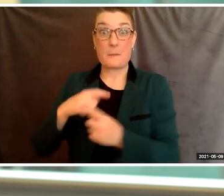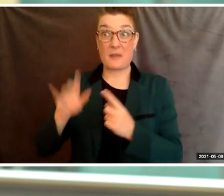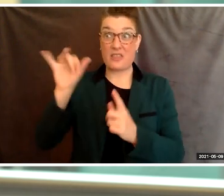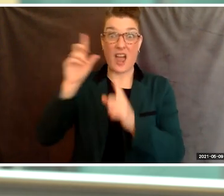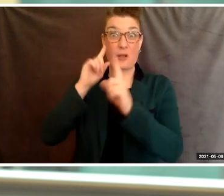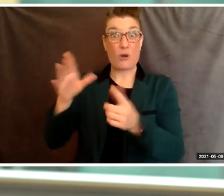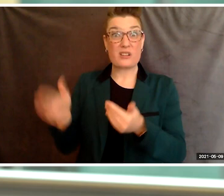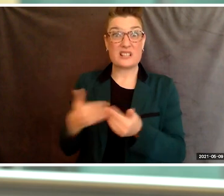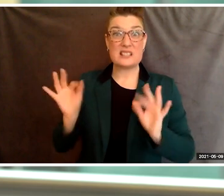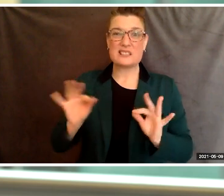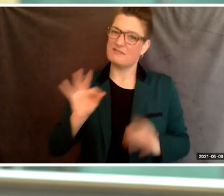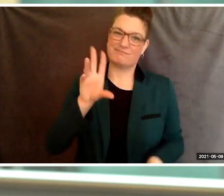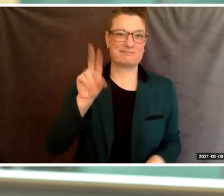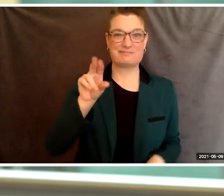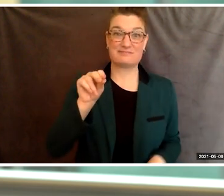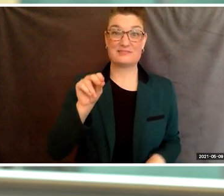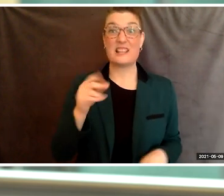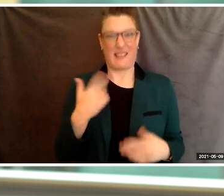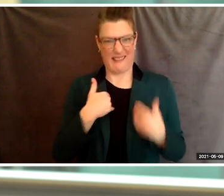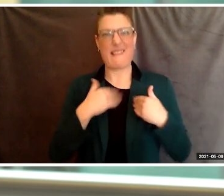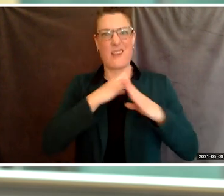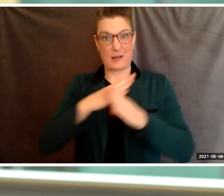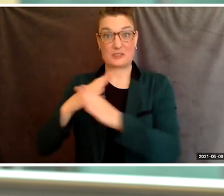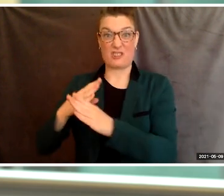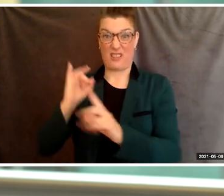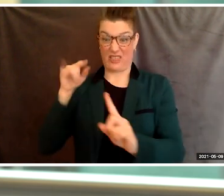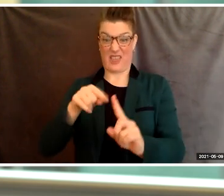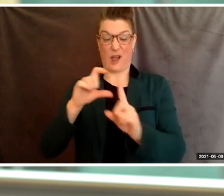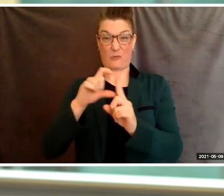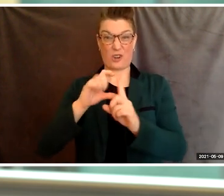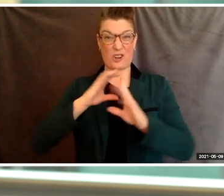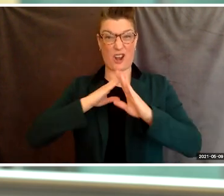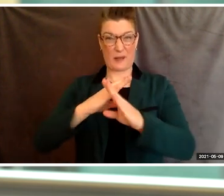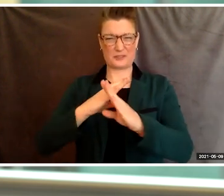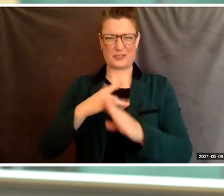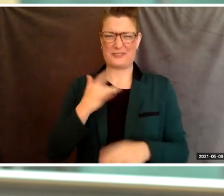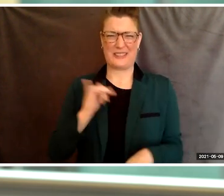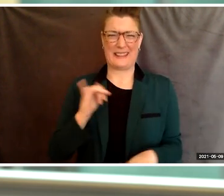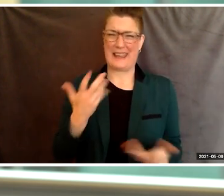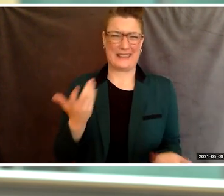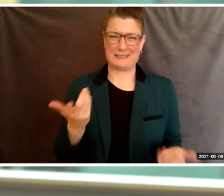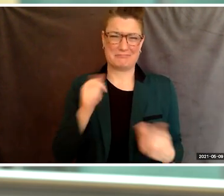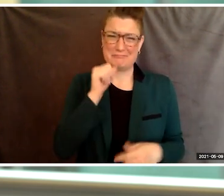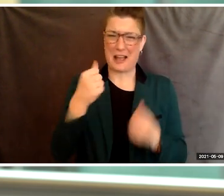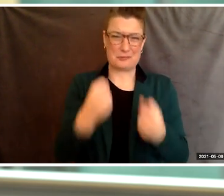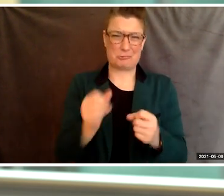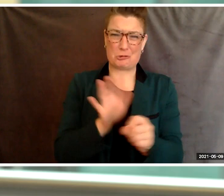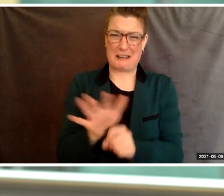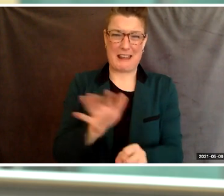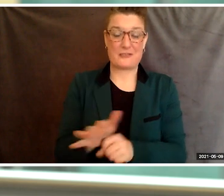And even now the word obstacle feels like such a massive understatement, after I left high school at 19 years old